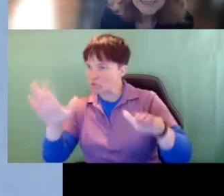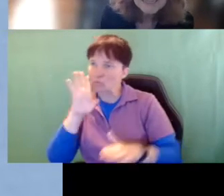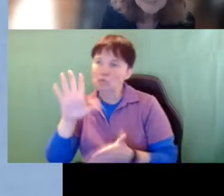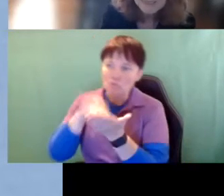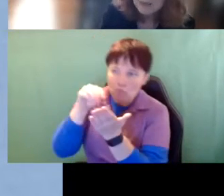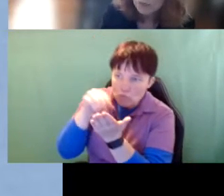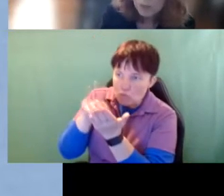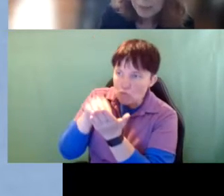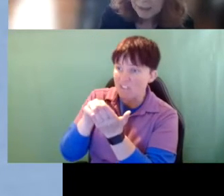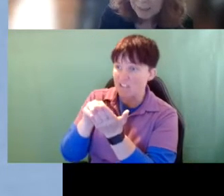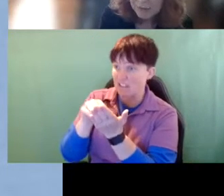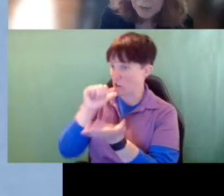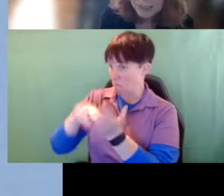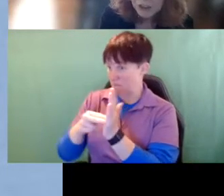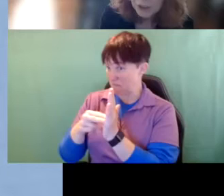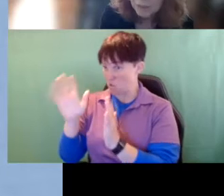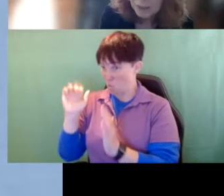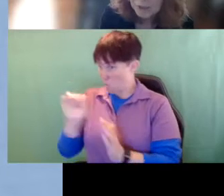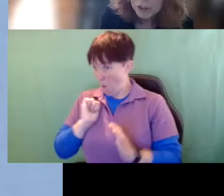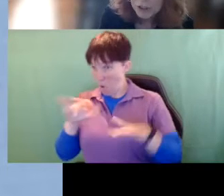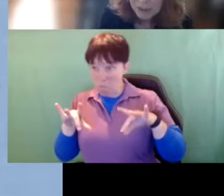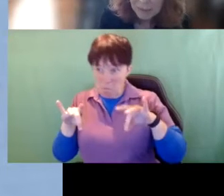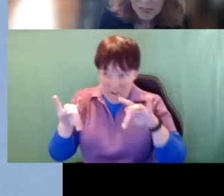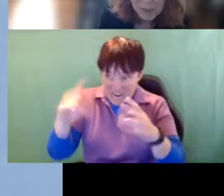doesn't mean they won't pick up information, or be able to do some things.